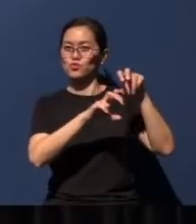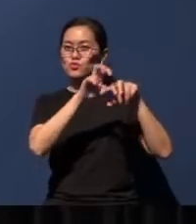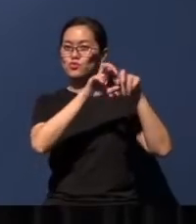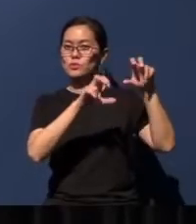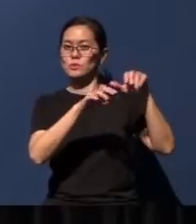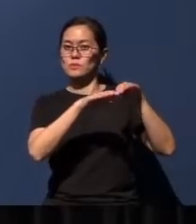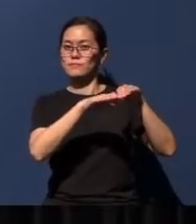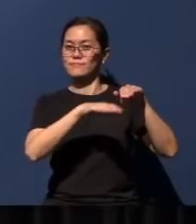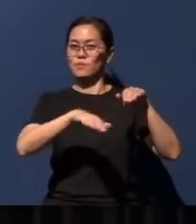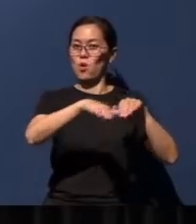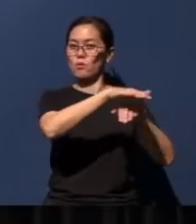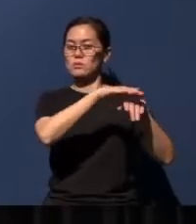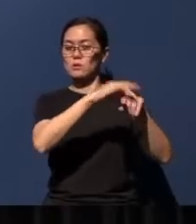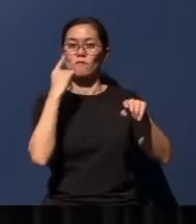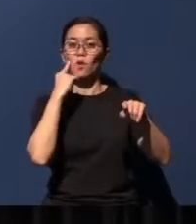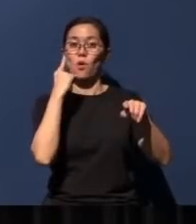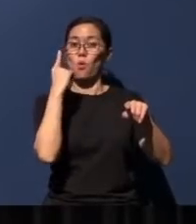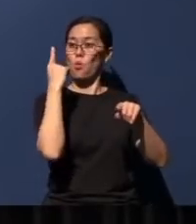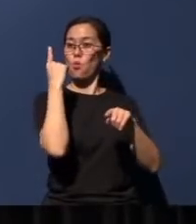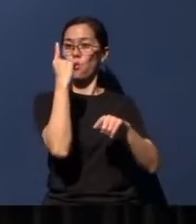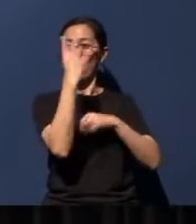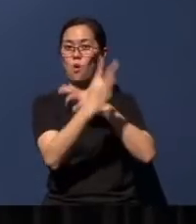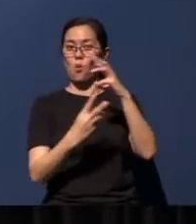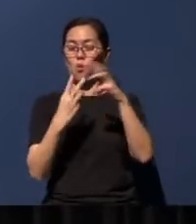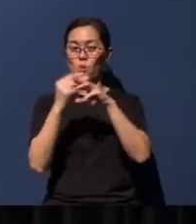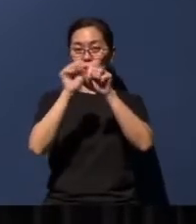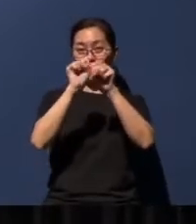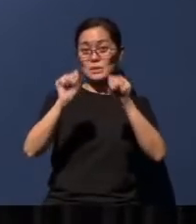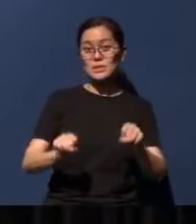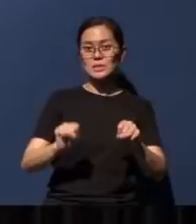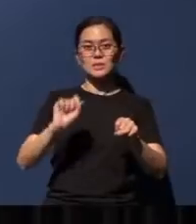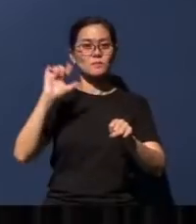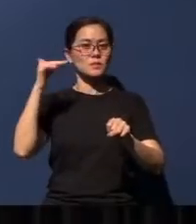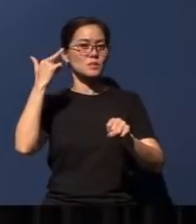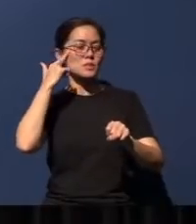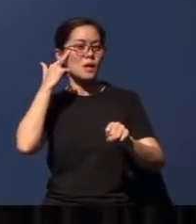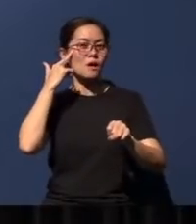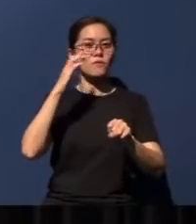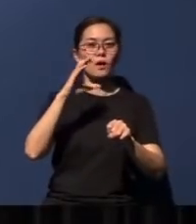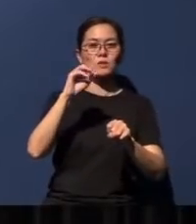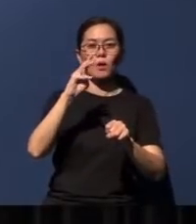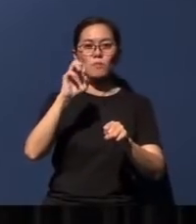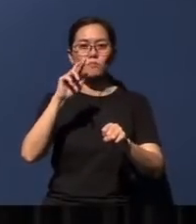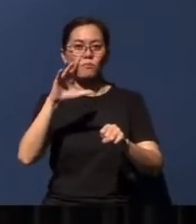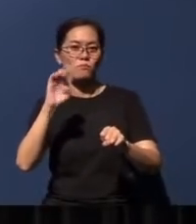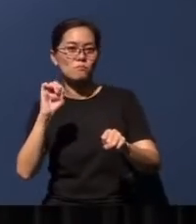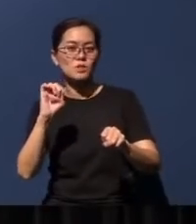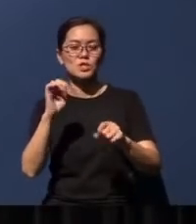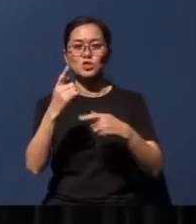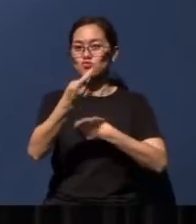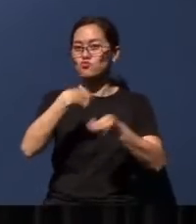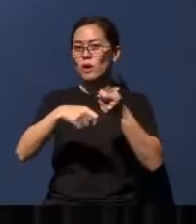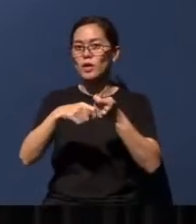for a one-world system of government, of commerce, of trade, of communications - is already